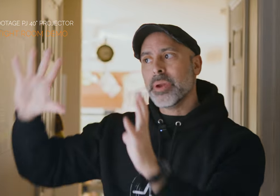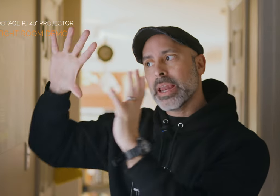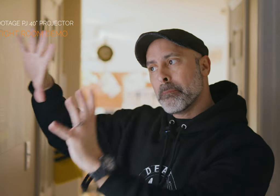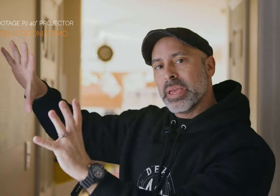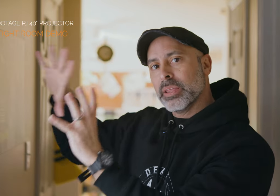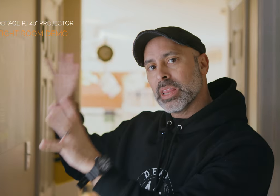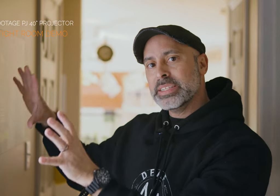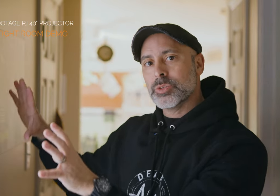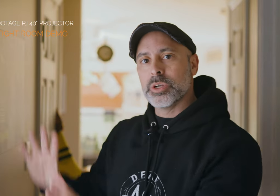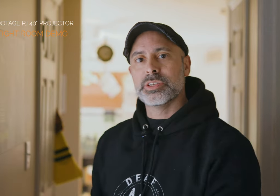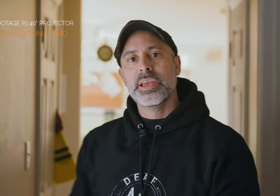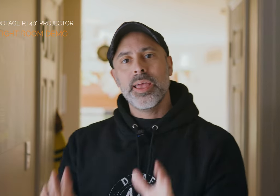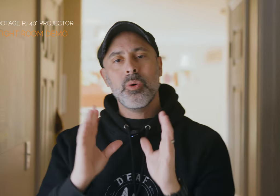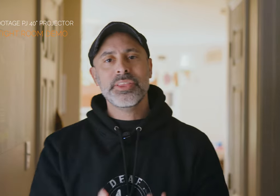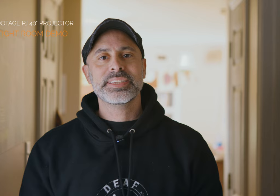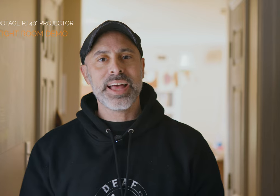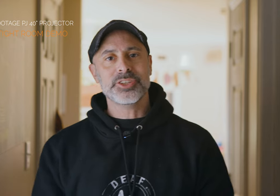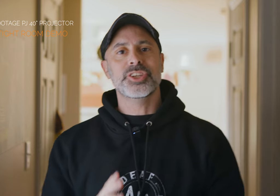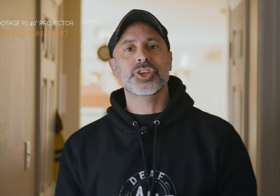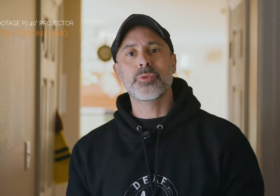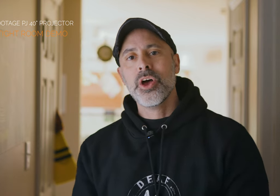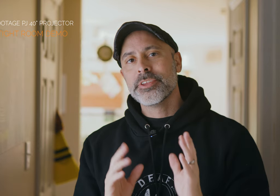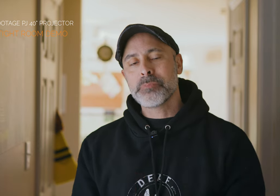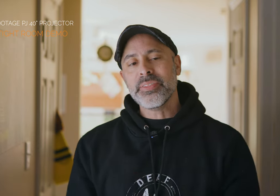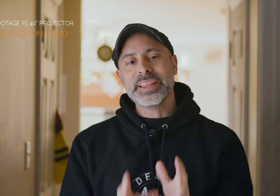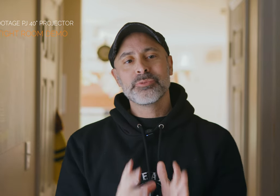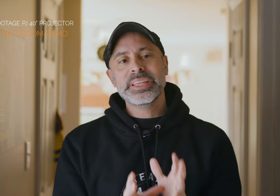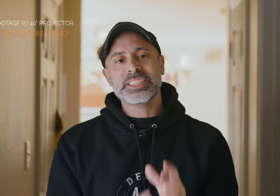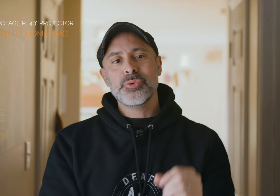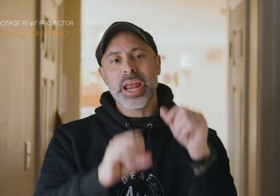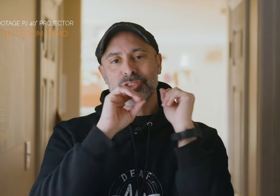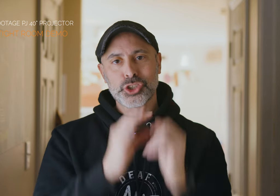to get a big light source and what this allows you to do the spotlight really lets you kind of